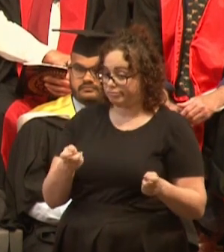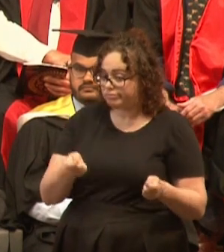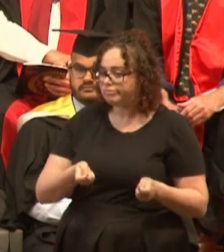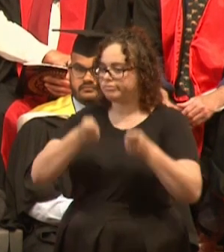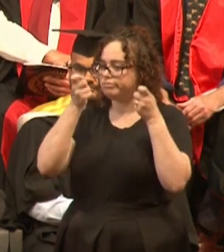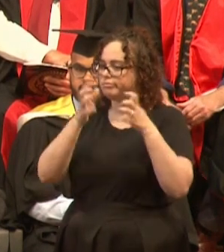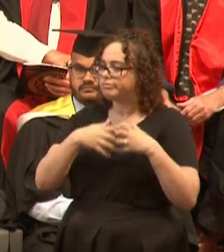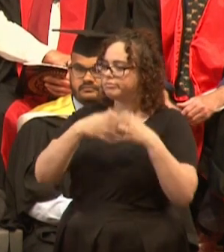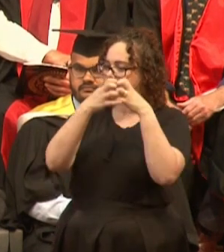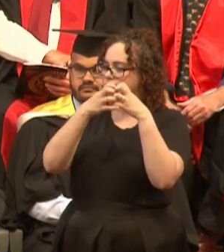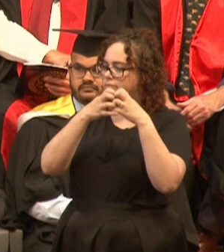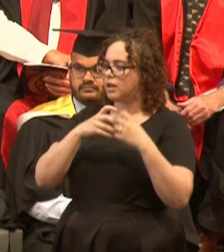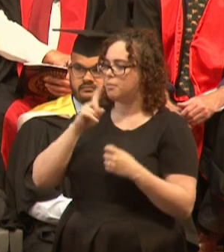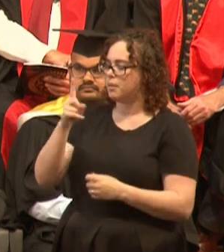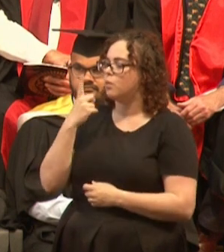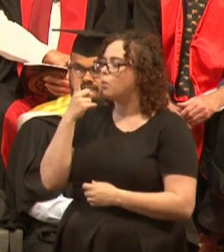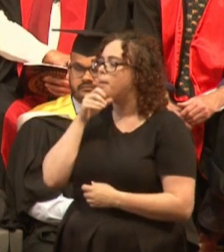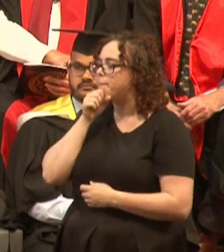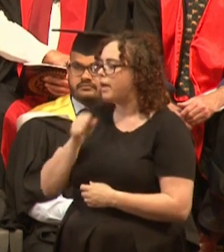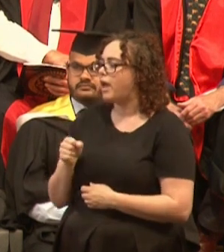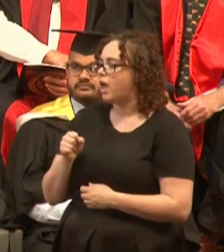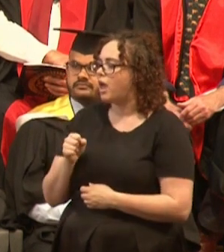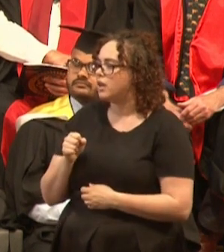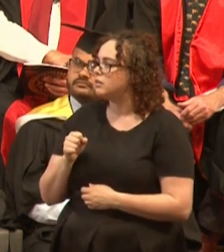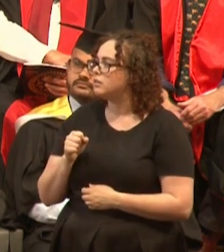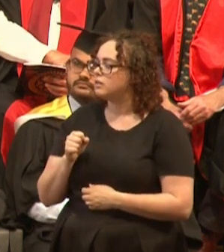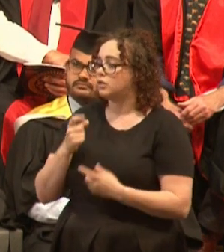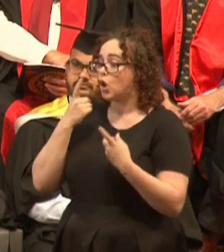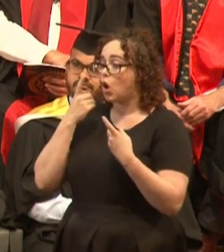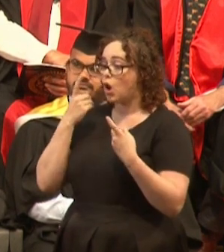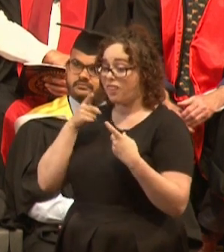One man lost a million dollars in that ill-fated proposal.